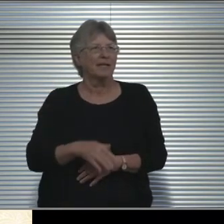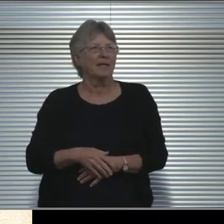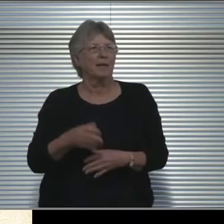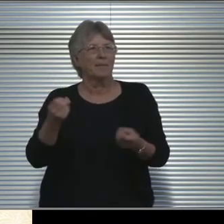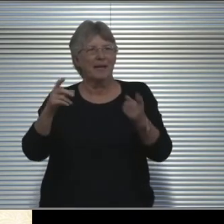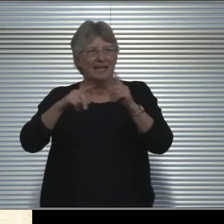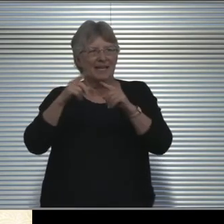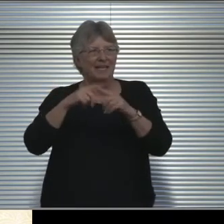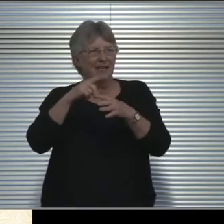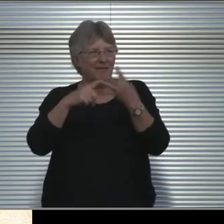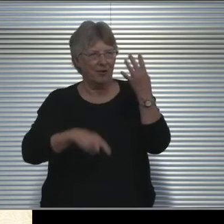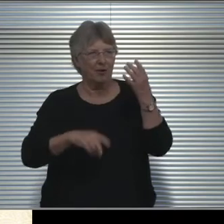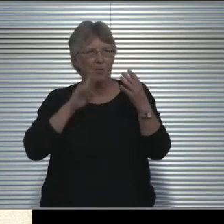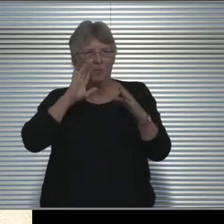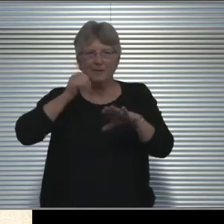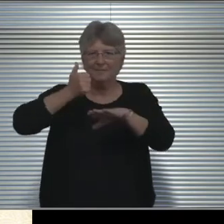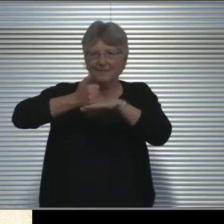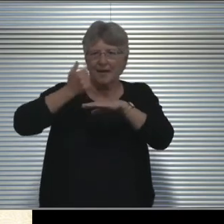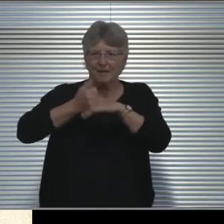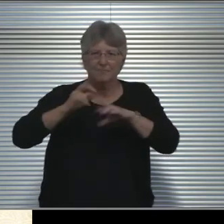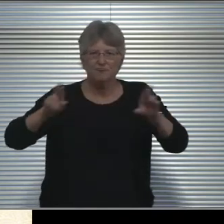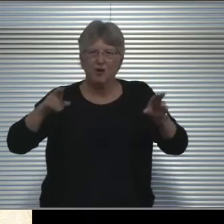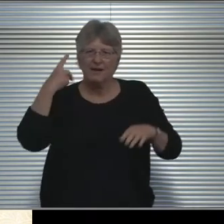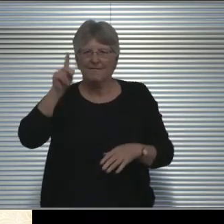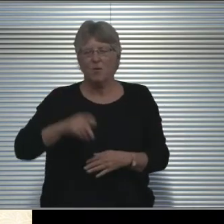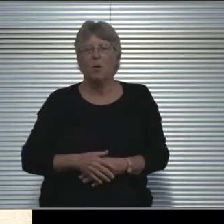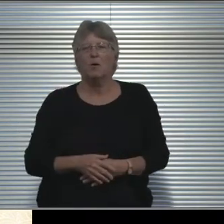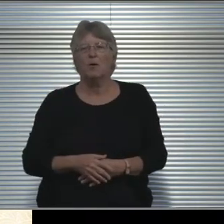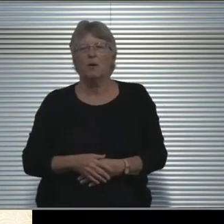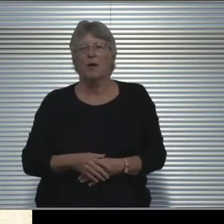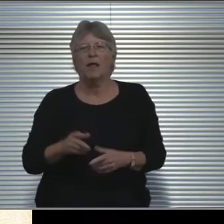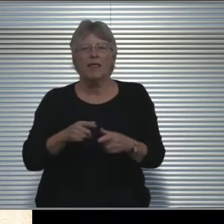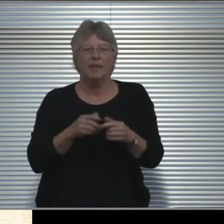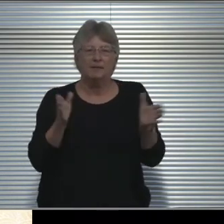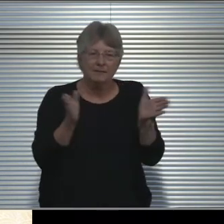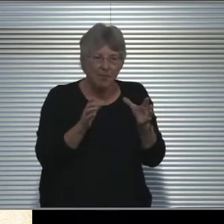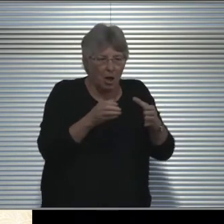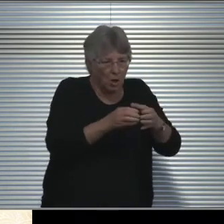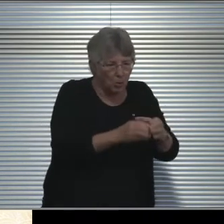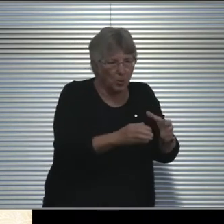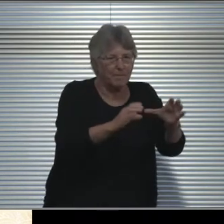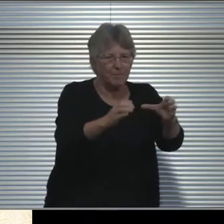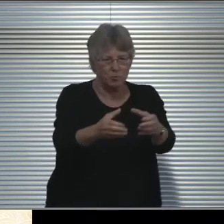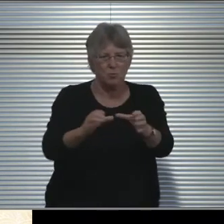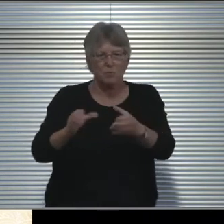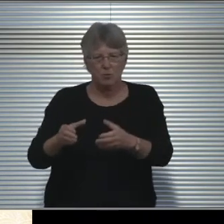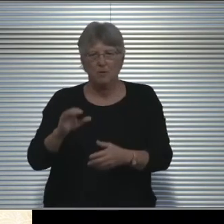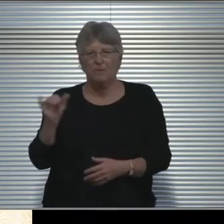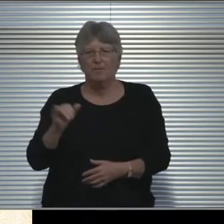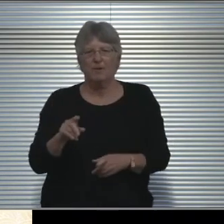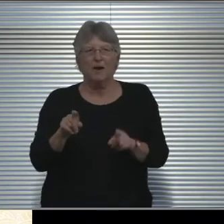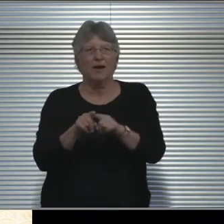would need to be put in place in Phase IV. And then small groups, the small group instruction at select school sites.